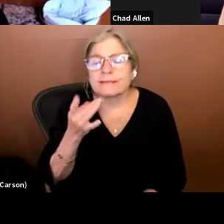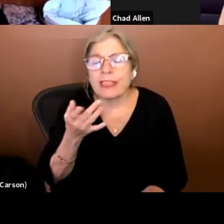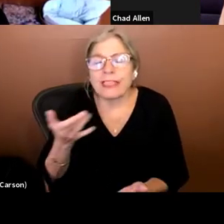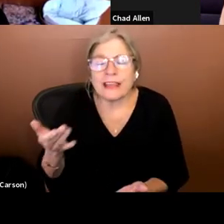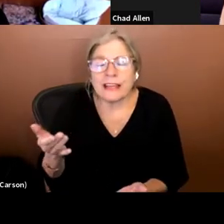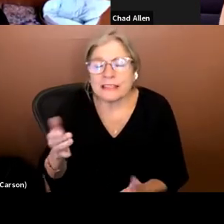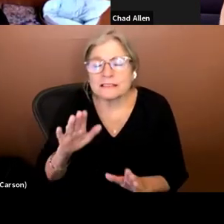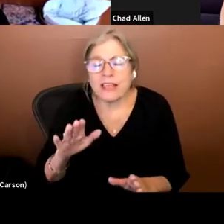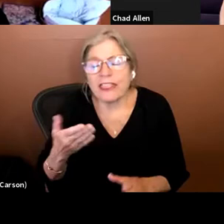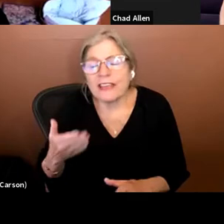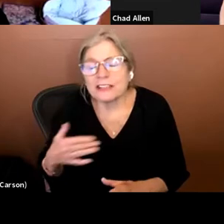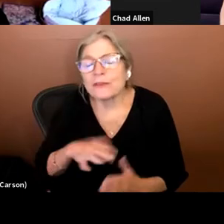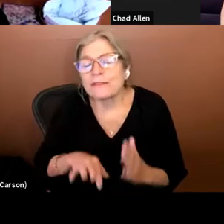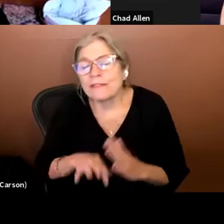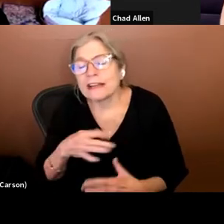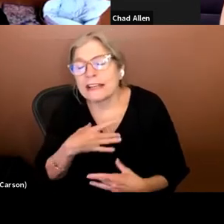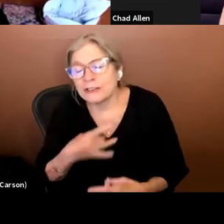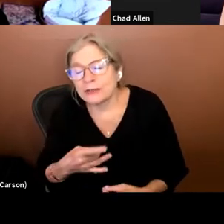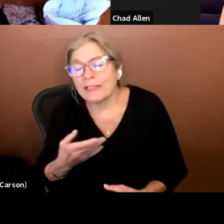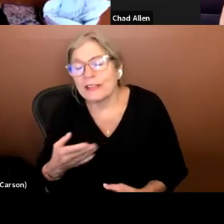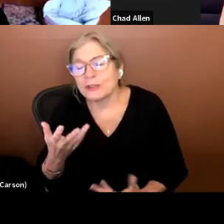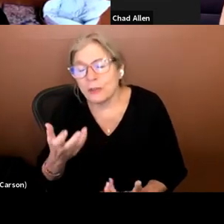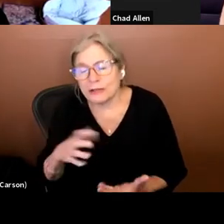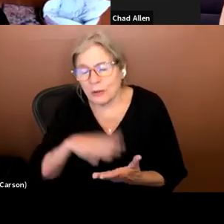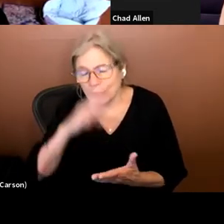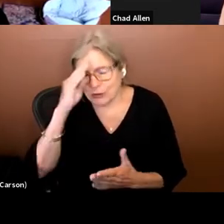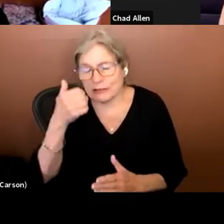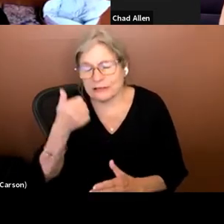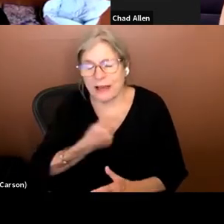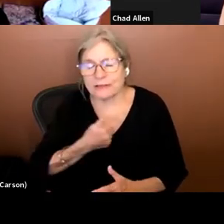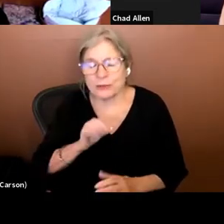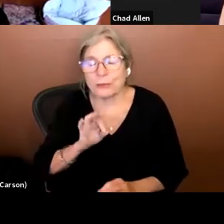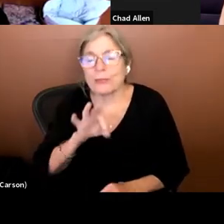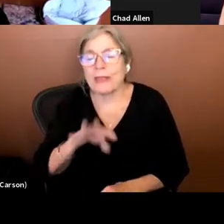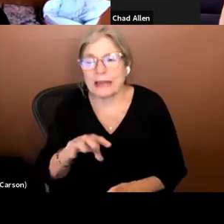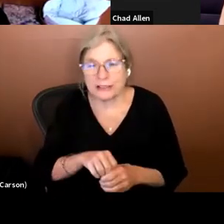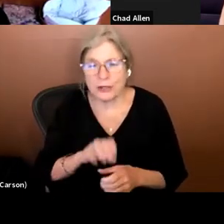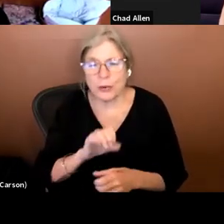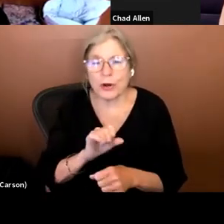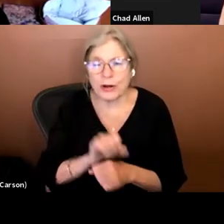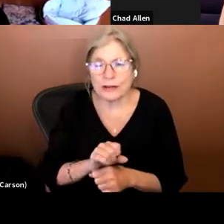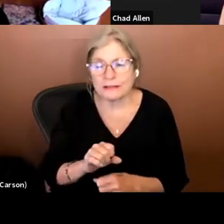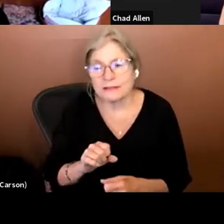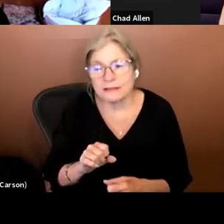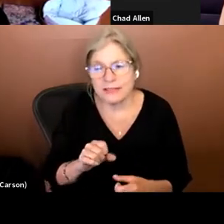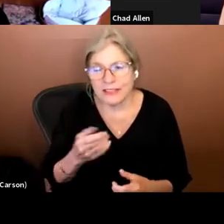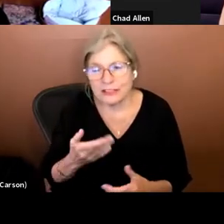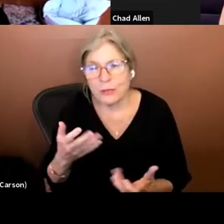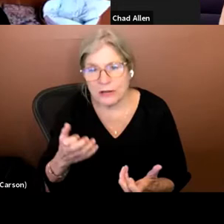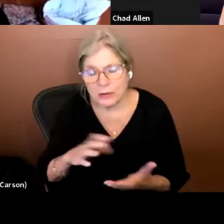interesting. Things you want to learn more about so it drives you to keep moving